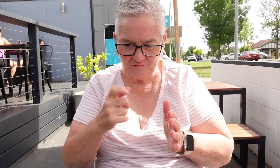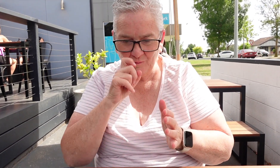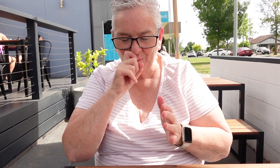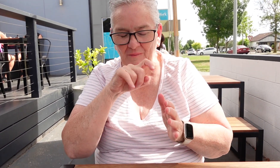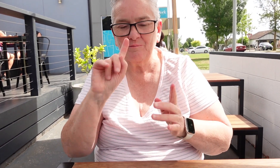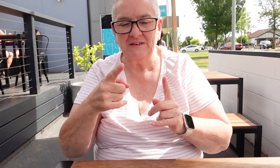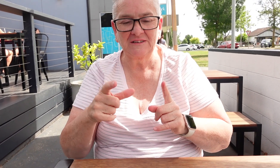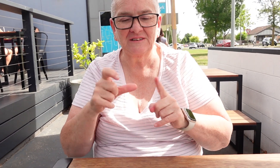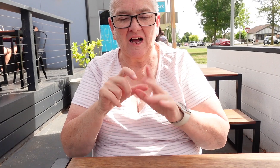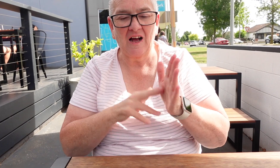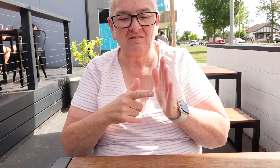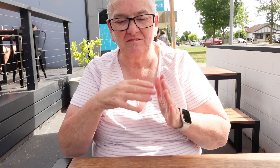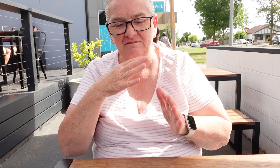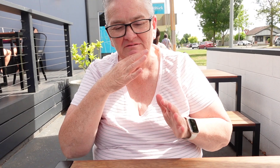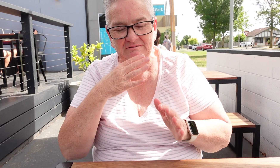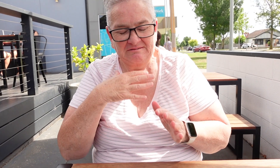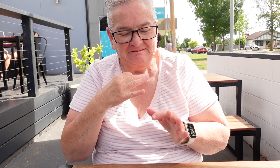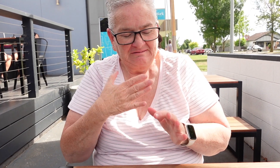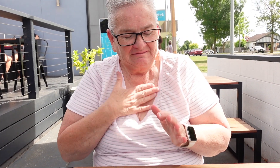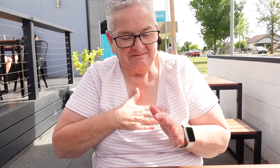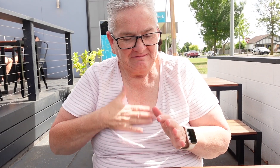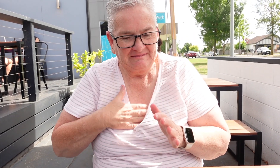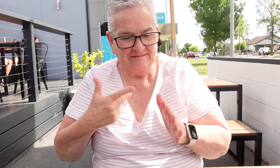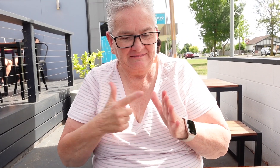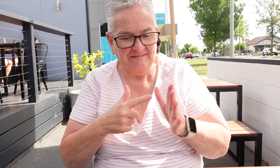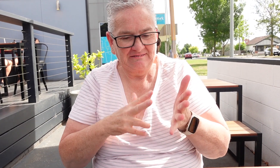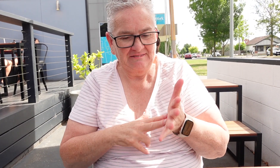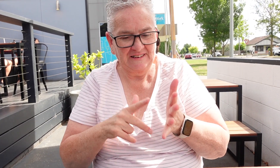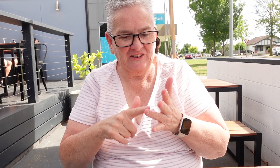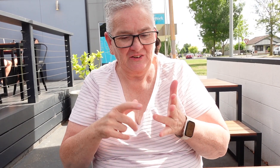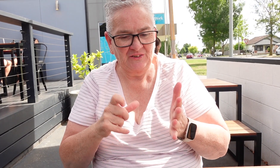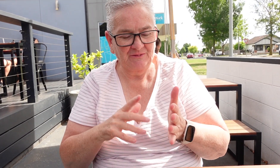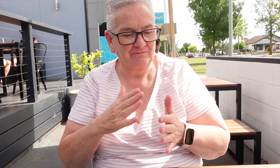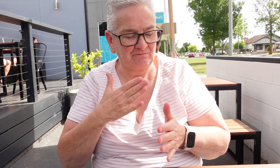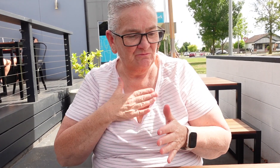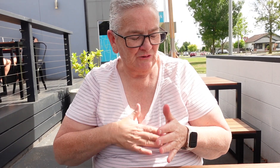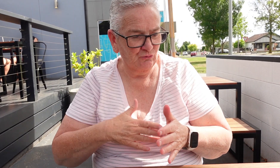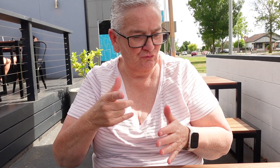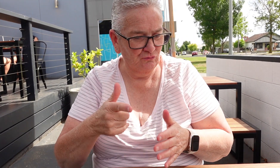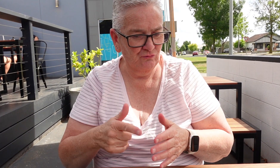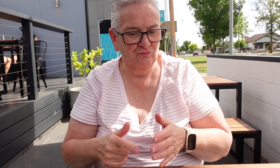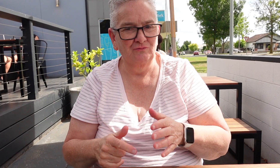But David doesn't like avocado, he just to accept it.